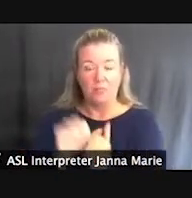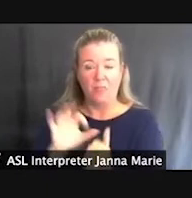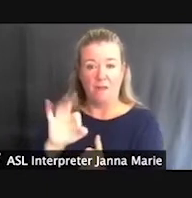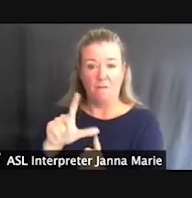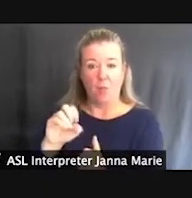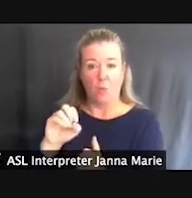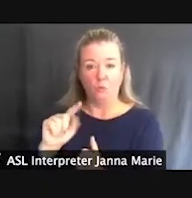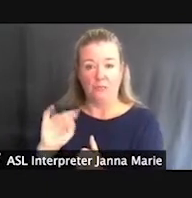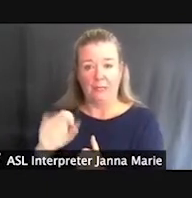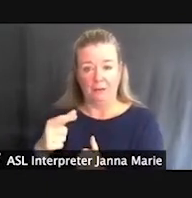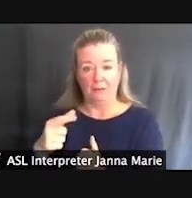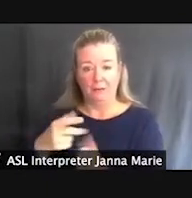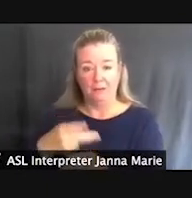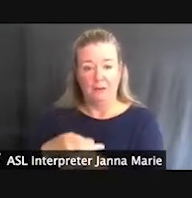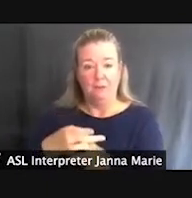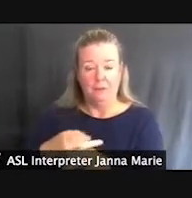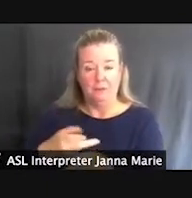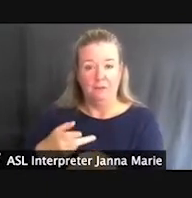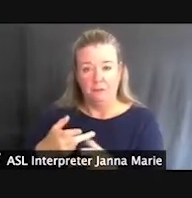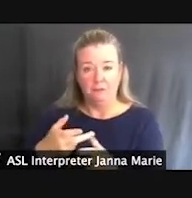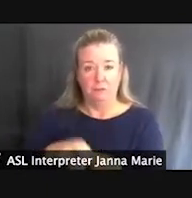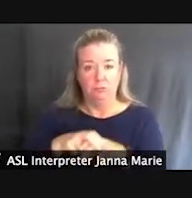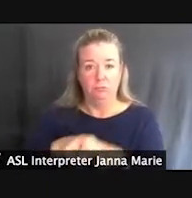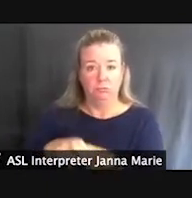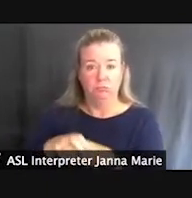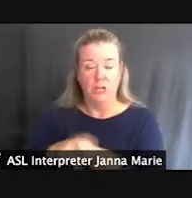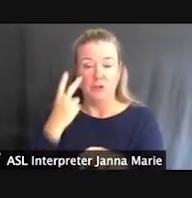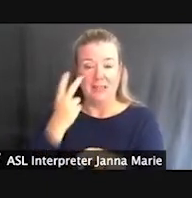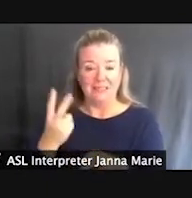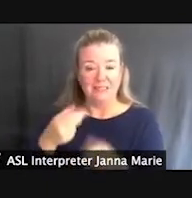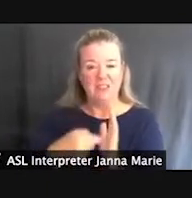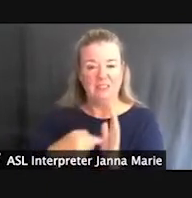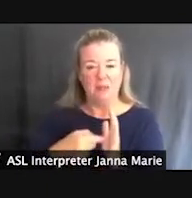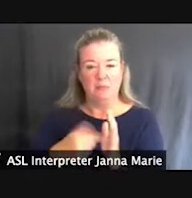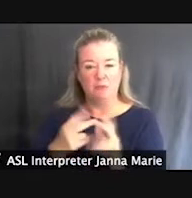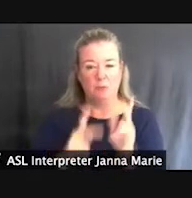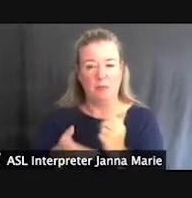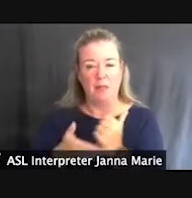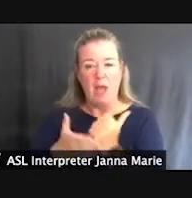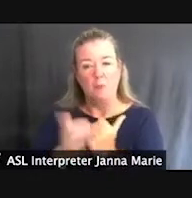It's got floating mechanisms and you'll see right there the example of a couple of assistants helping an individual out there in the water.